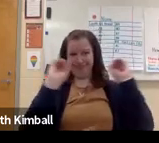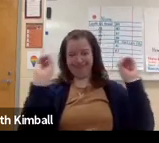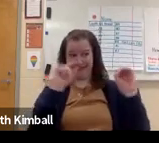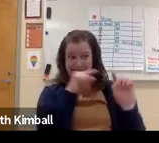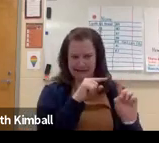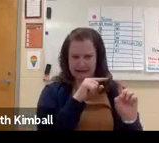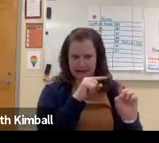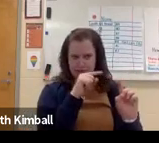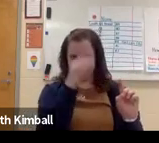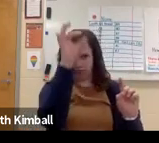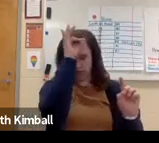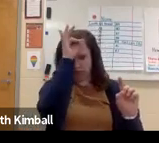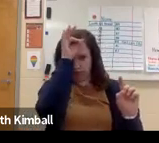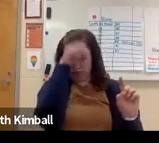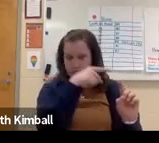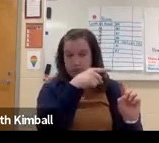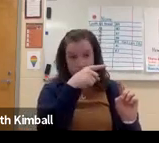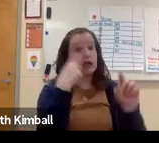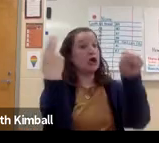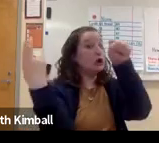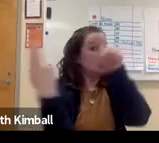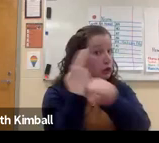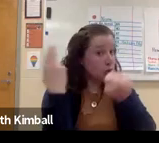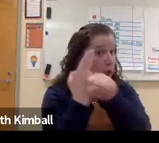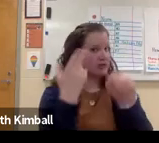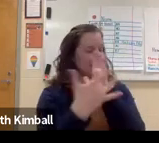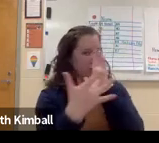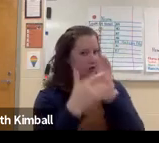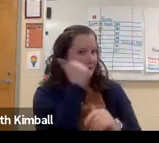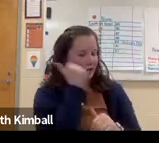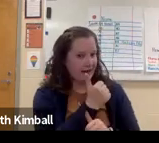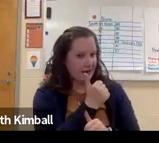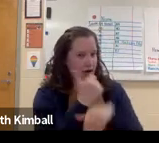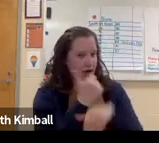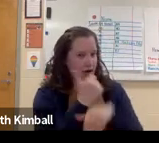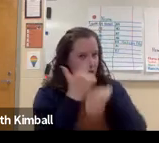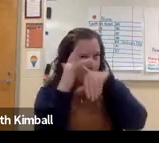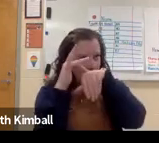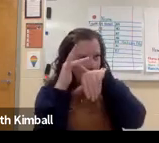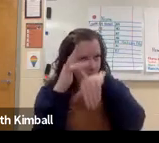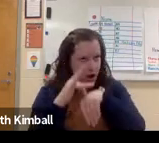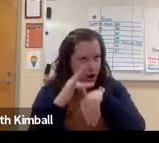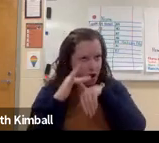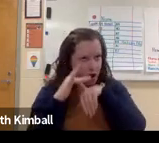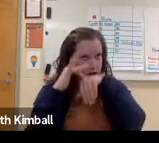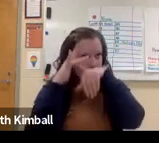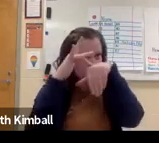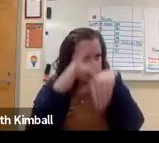They had not done any coding at all in the past. They came in completely fresh. They use technology every day.